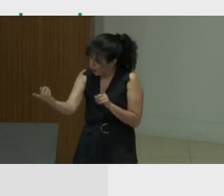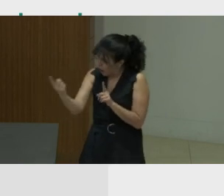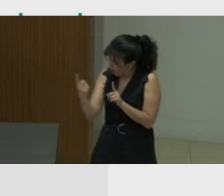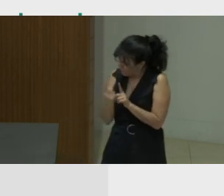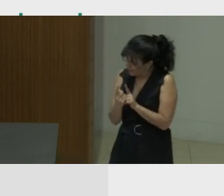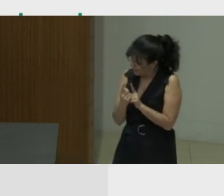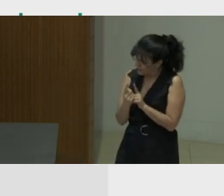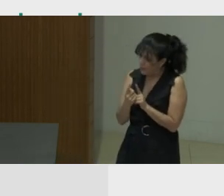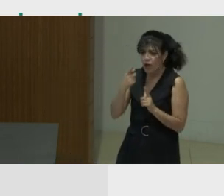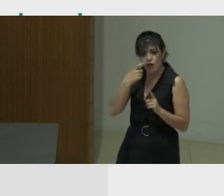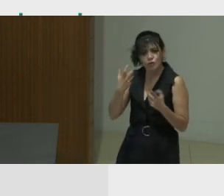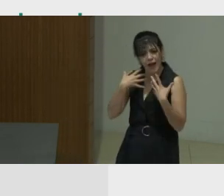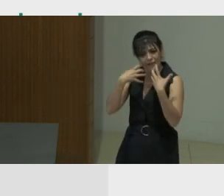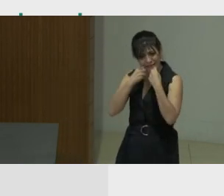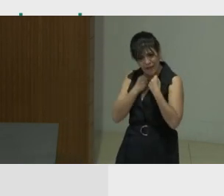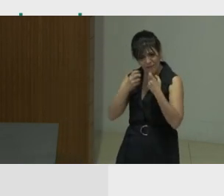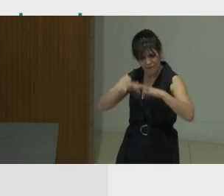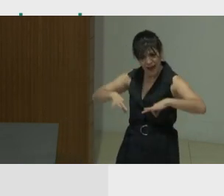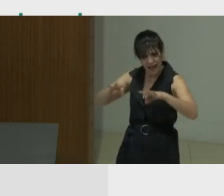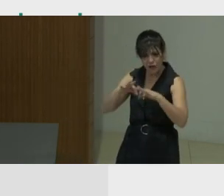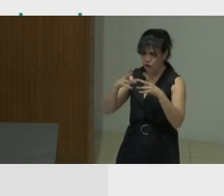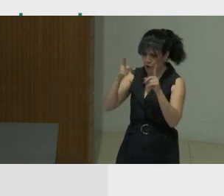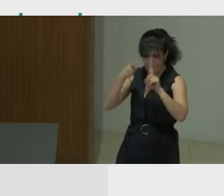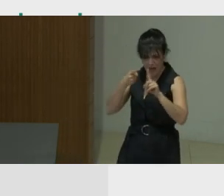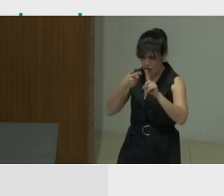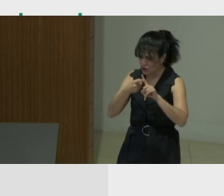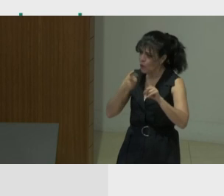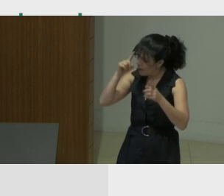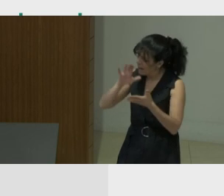you have the same value base, you are drawn to us as a mission, we already believe you to be good.